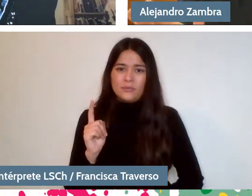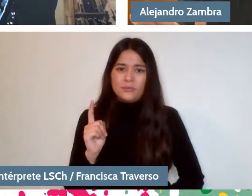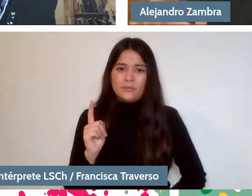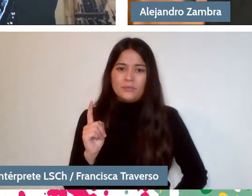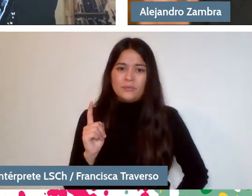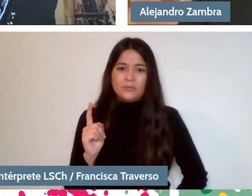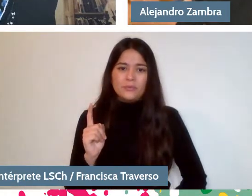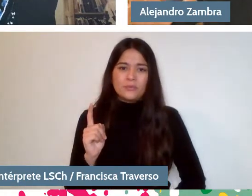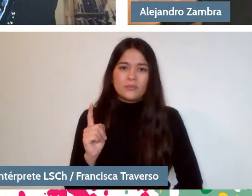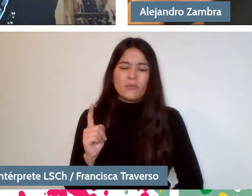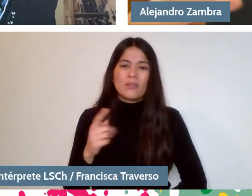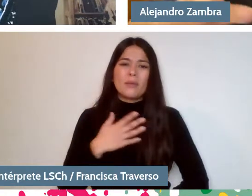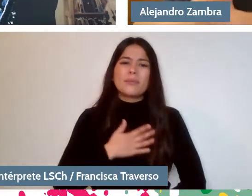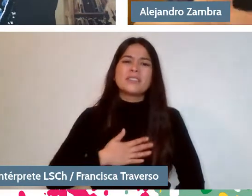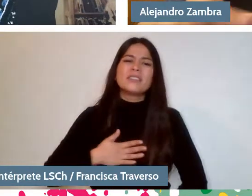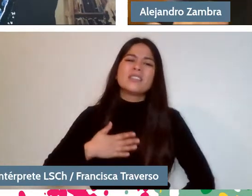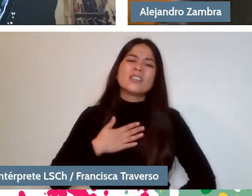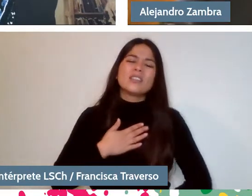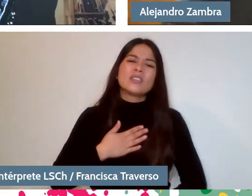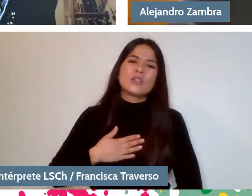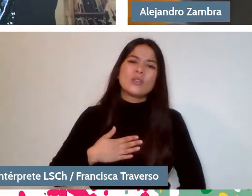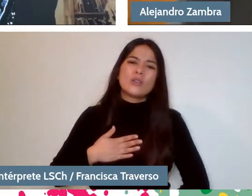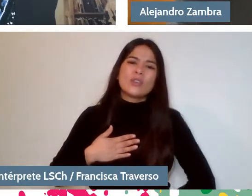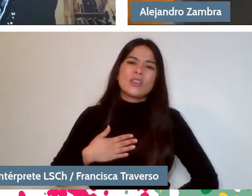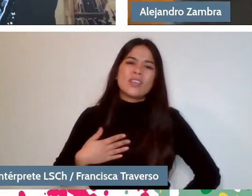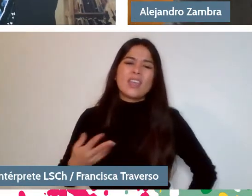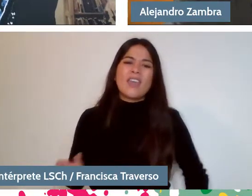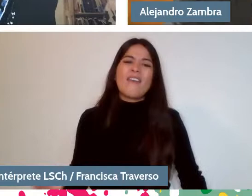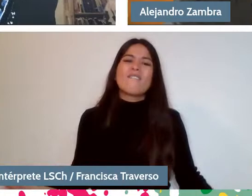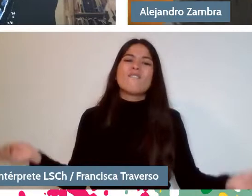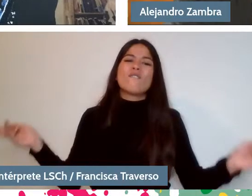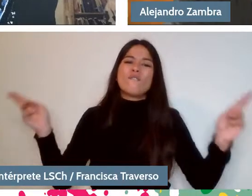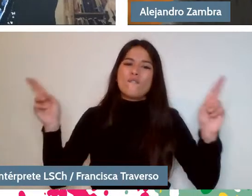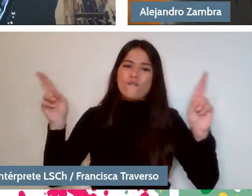I feel that the way is to unite them again.